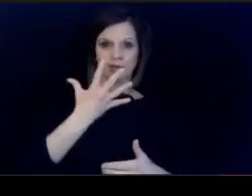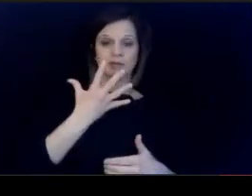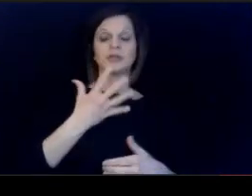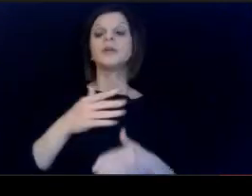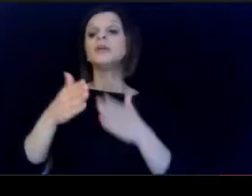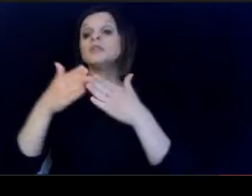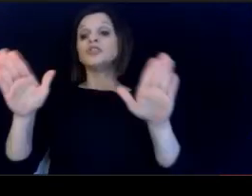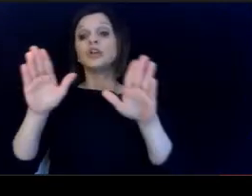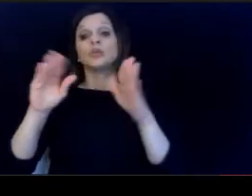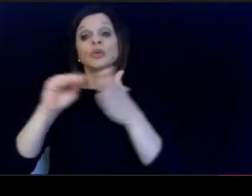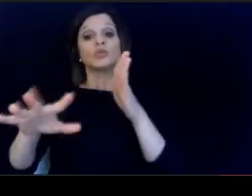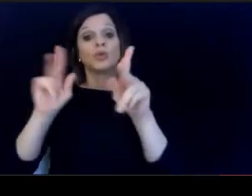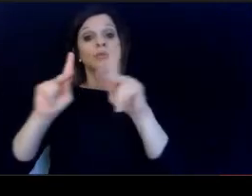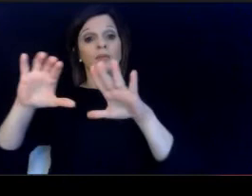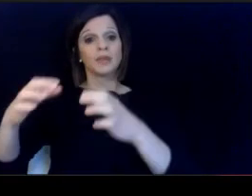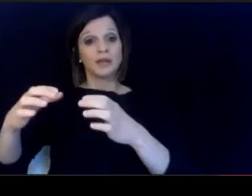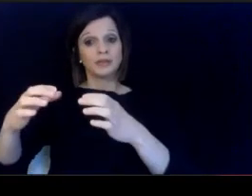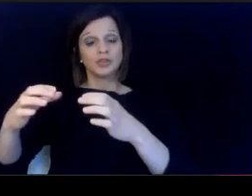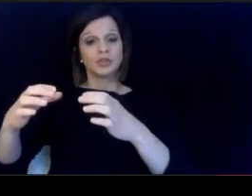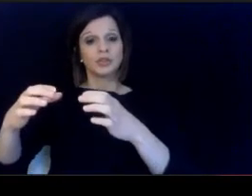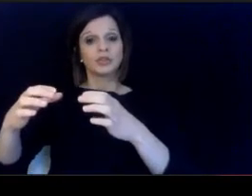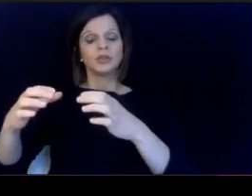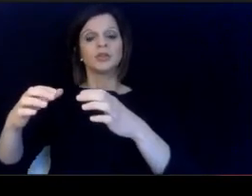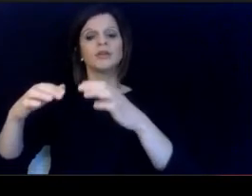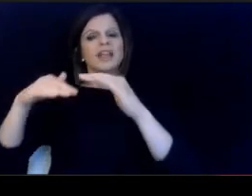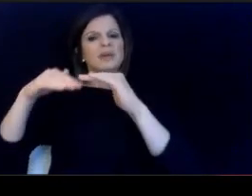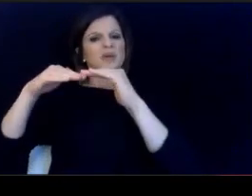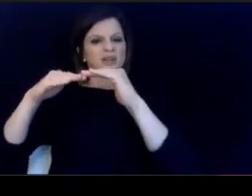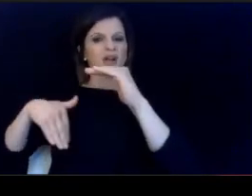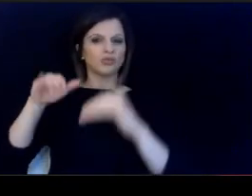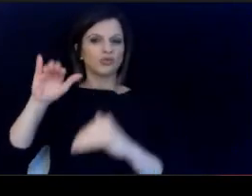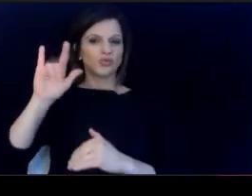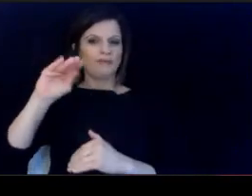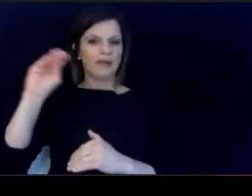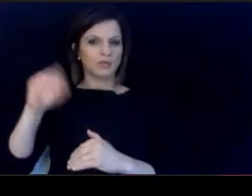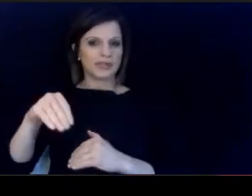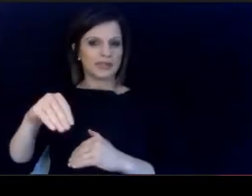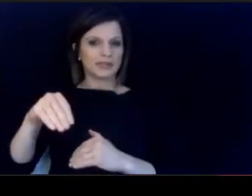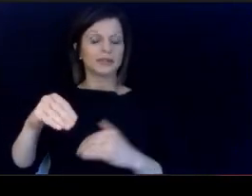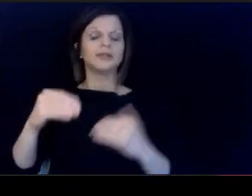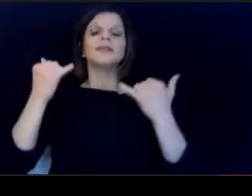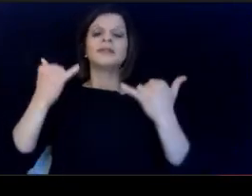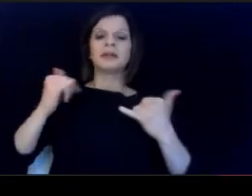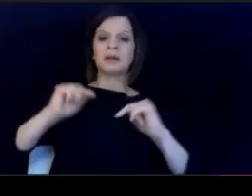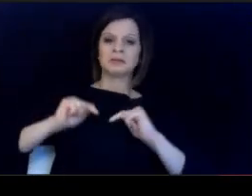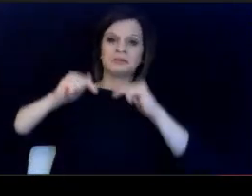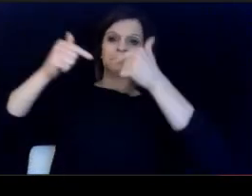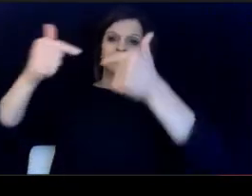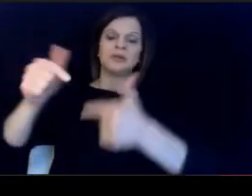while in the general student population that was just. under 25%. I'll now turn it over.